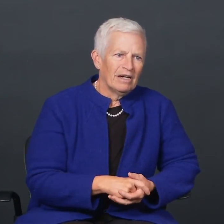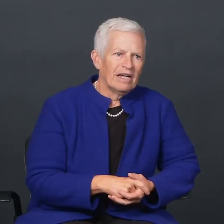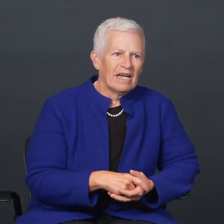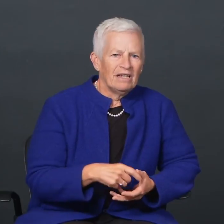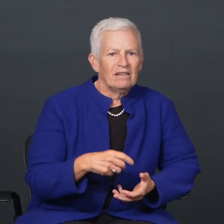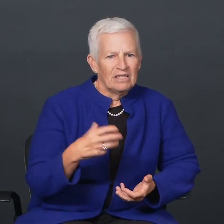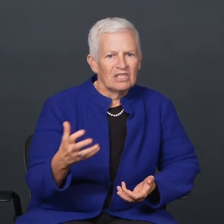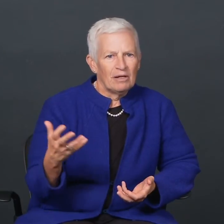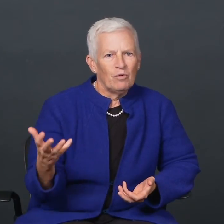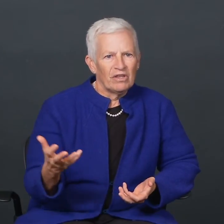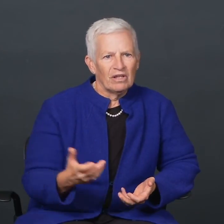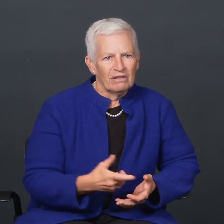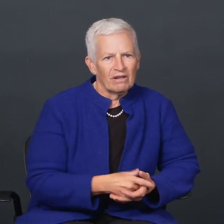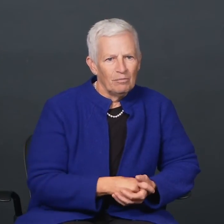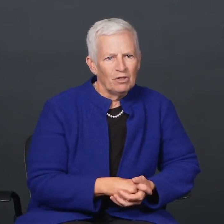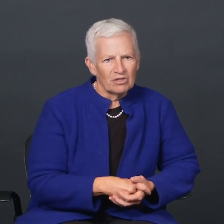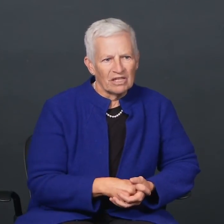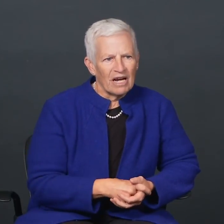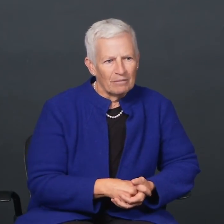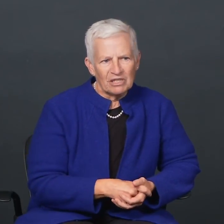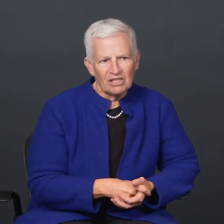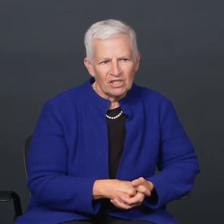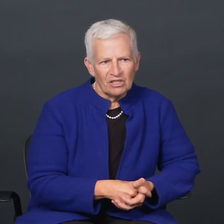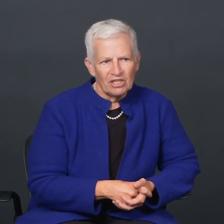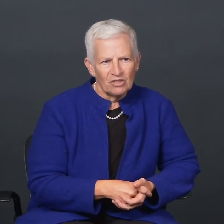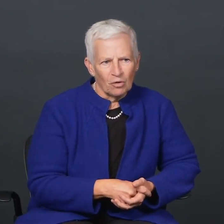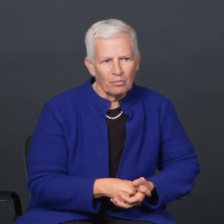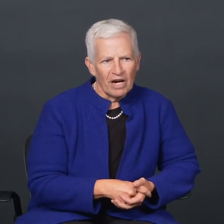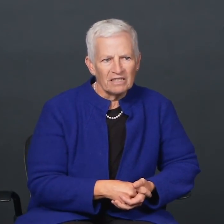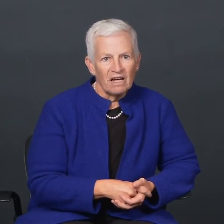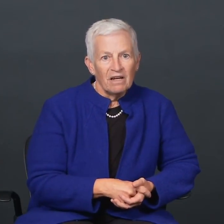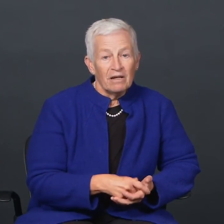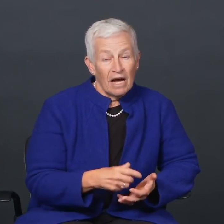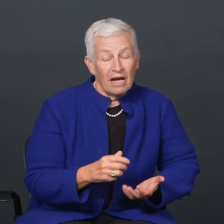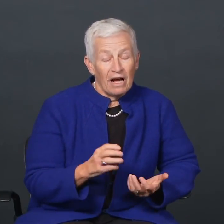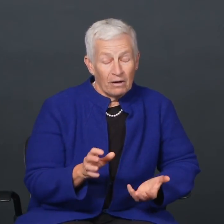And the same with the Computers and Composition Digital Press.